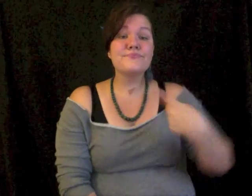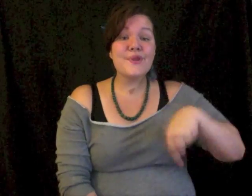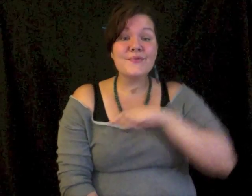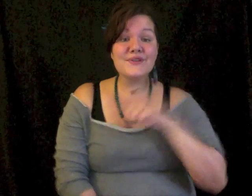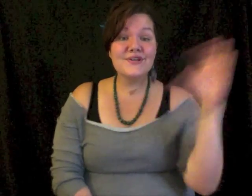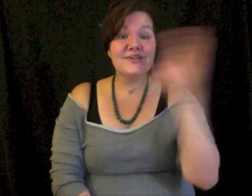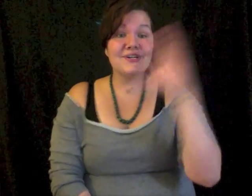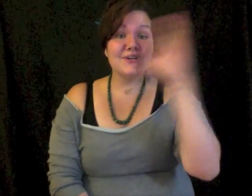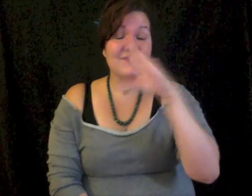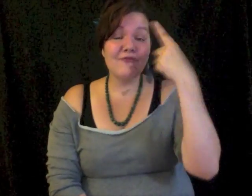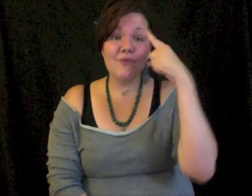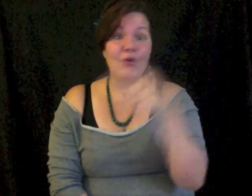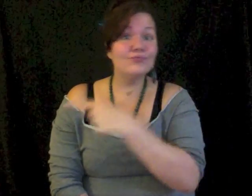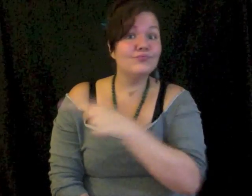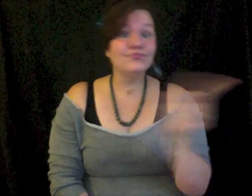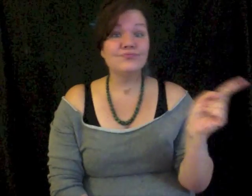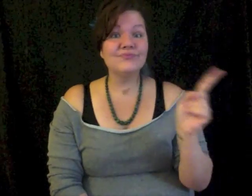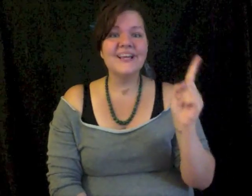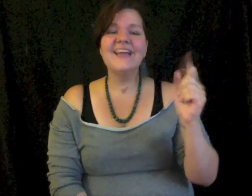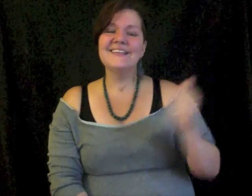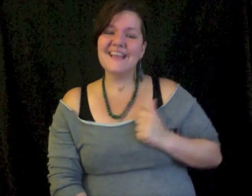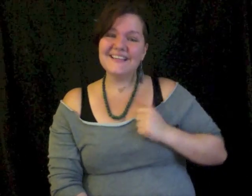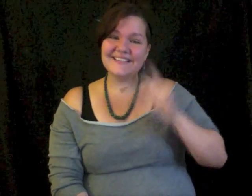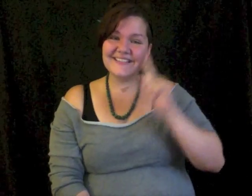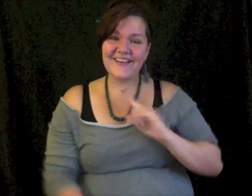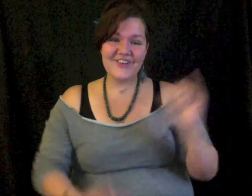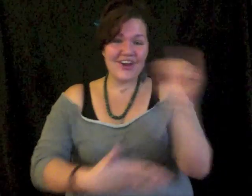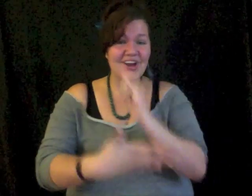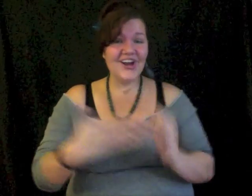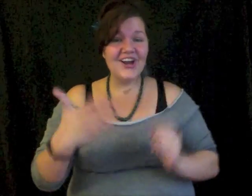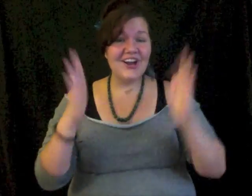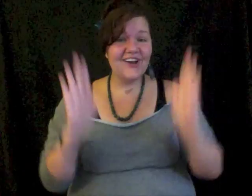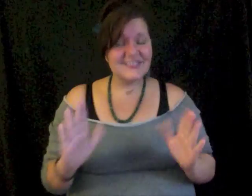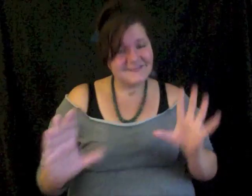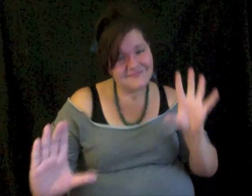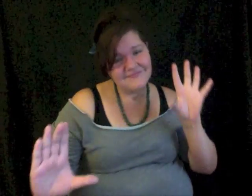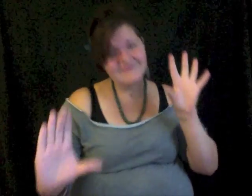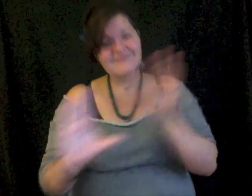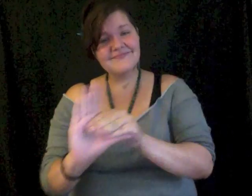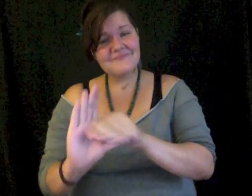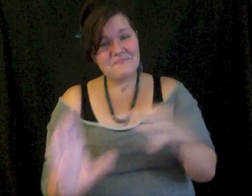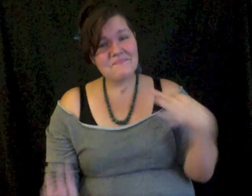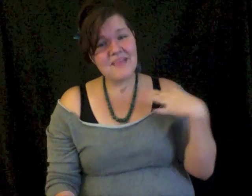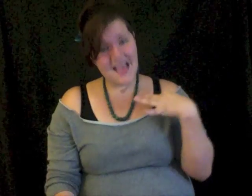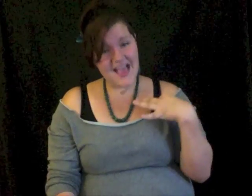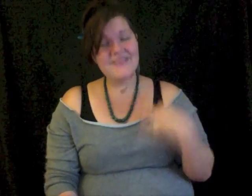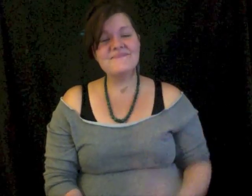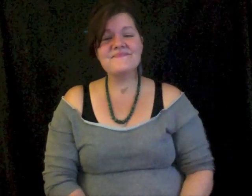We are looking for Canadian Deaf artists to come apply at our art show.